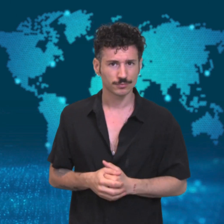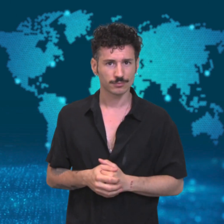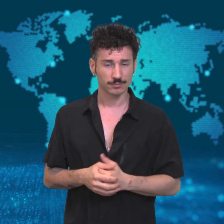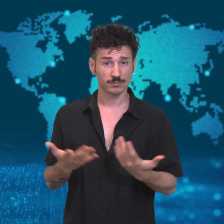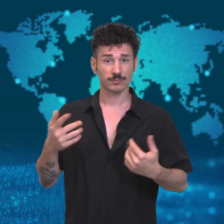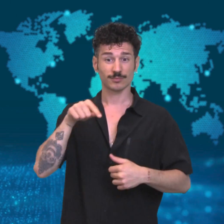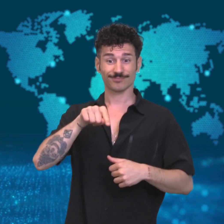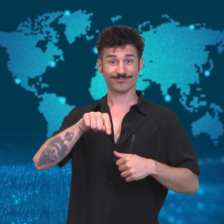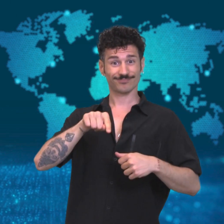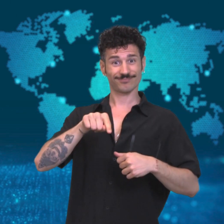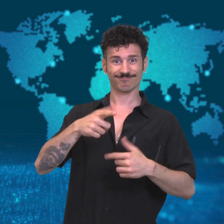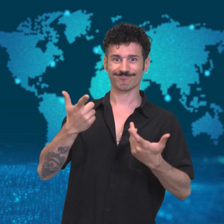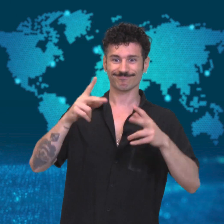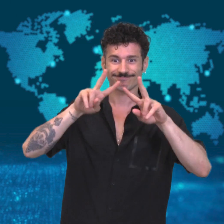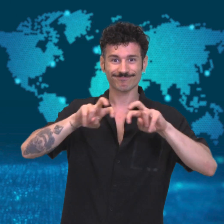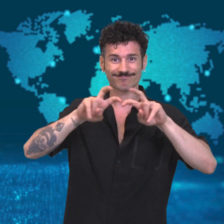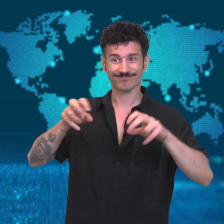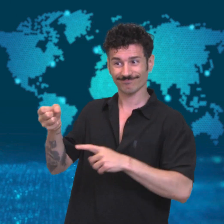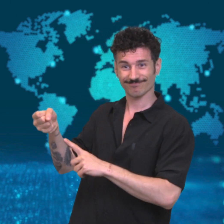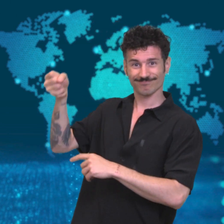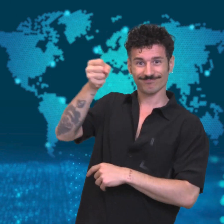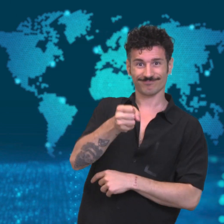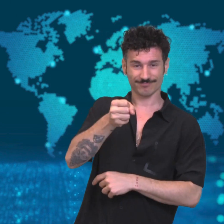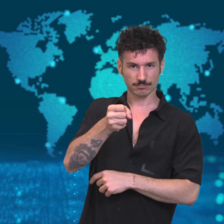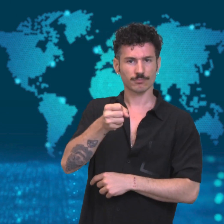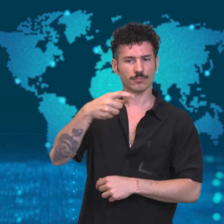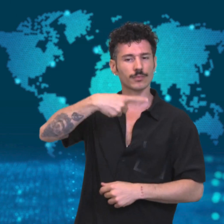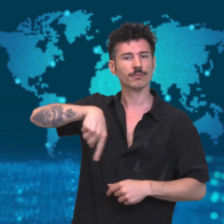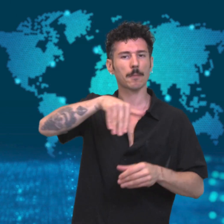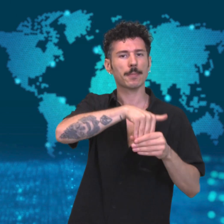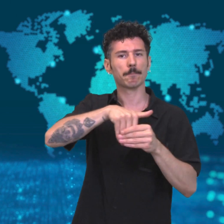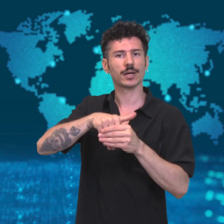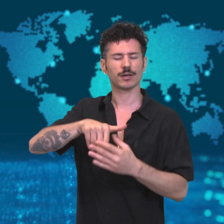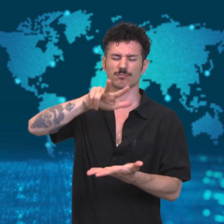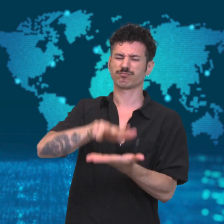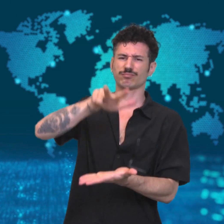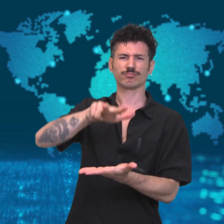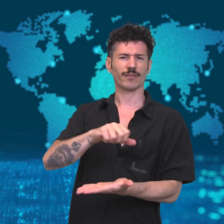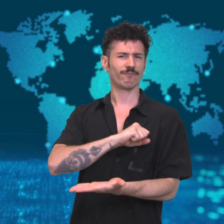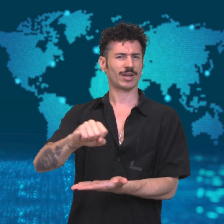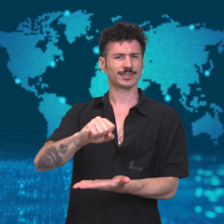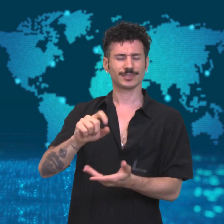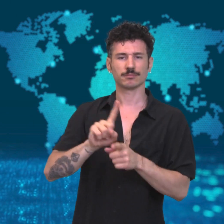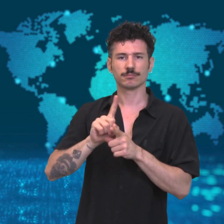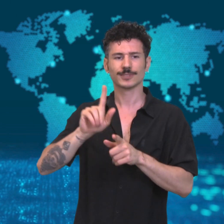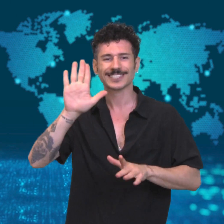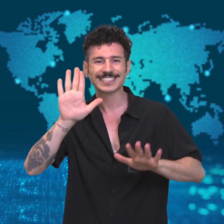objections. United States President Trump previously